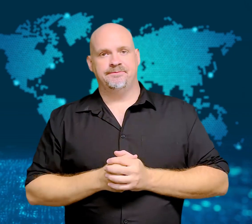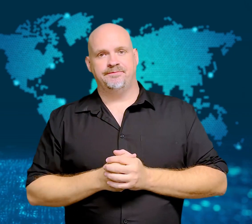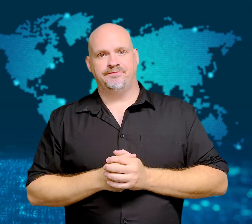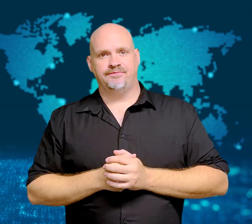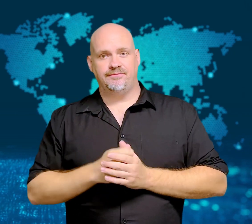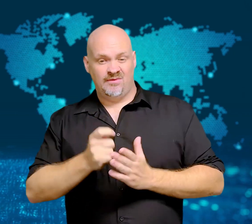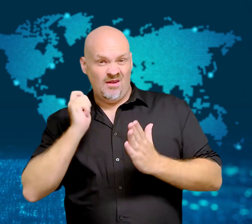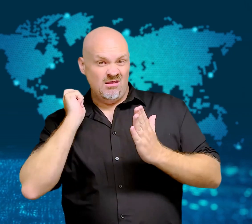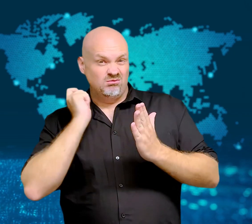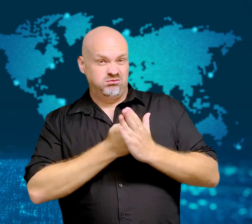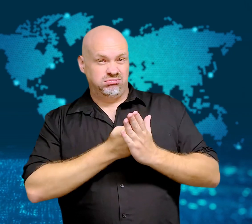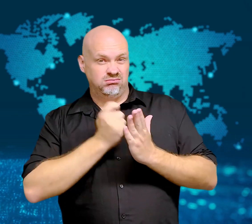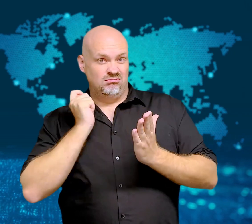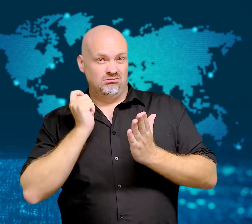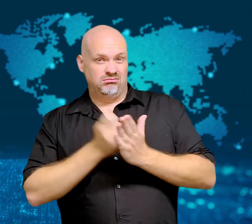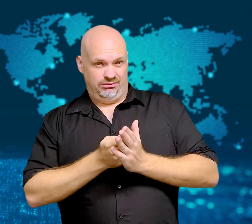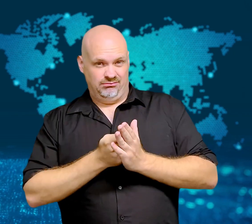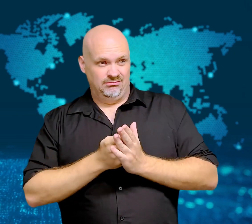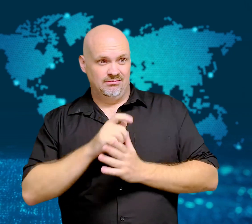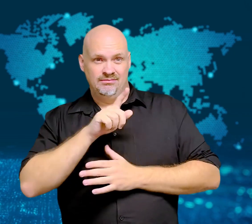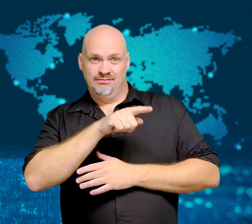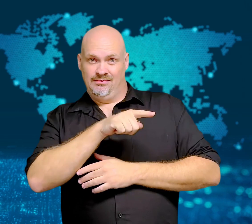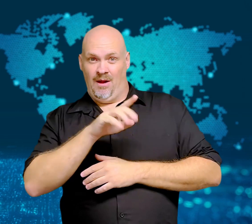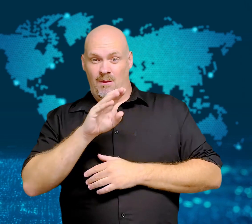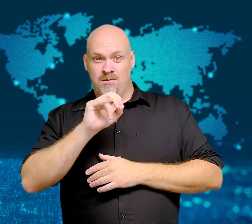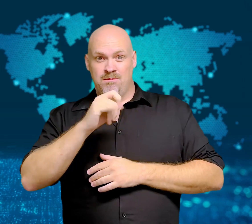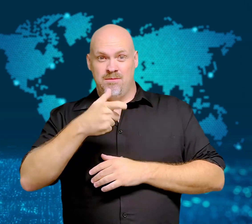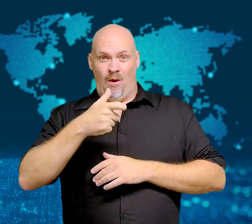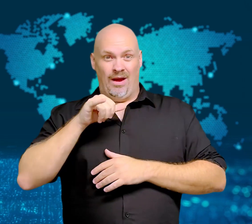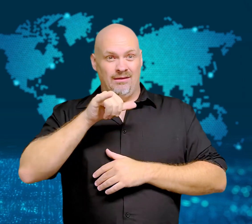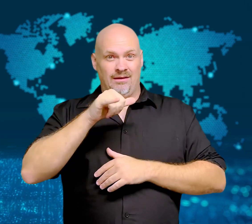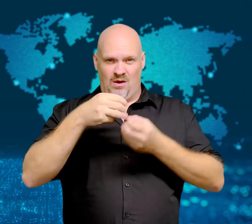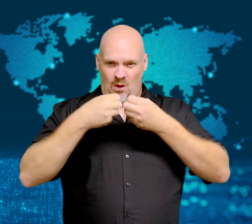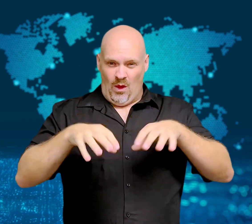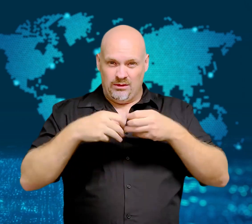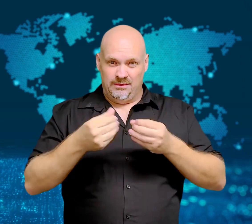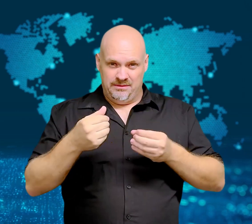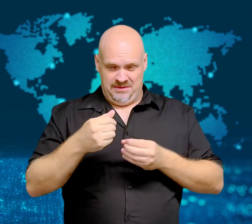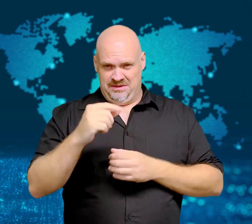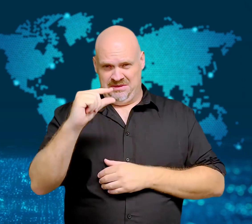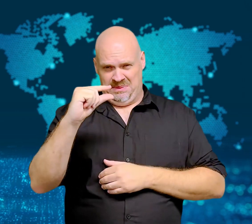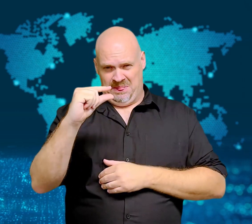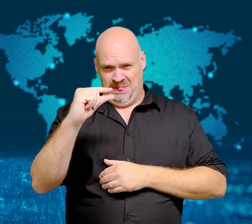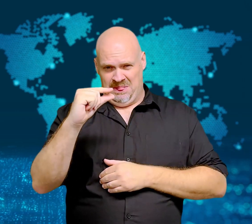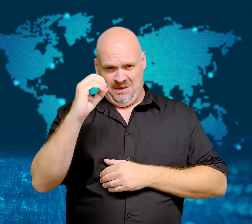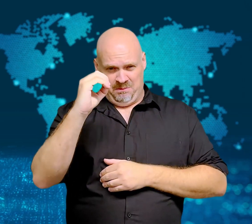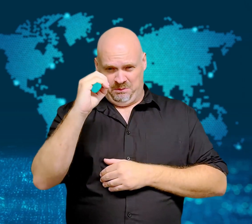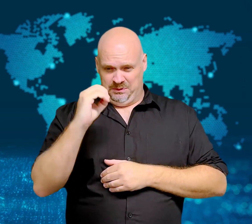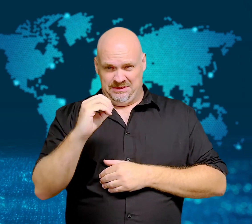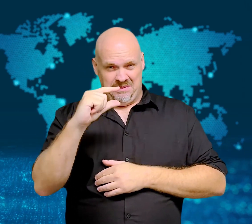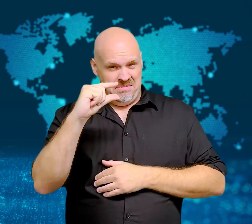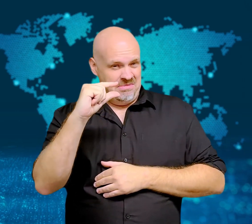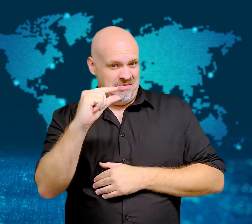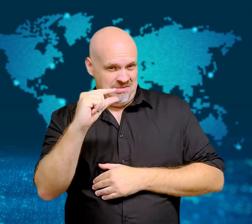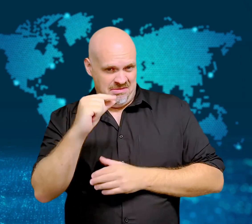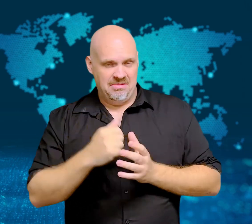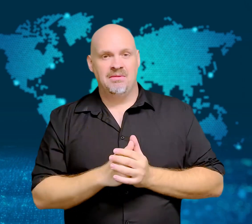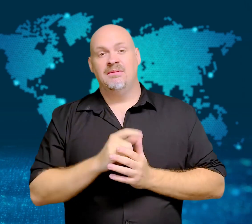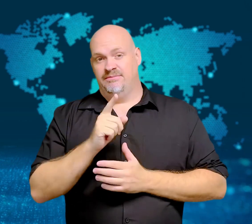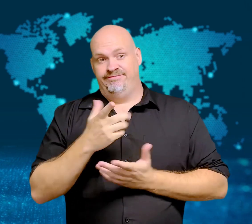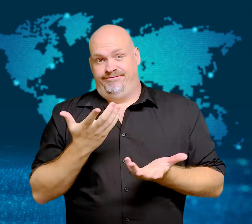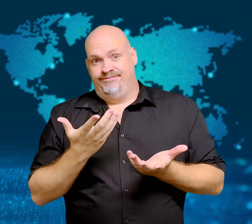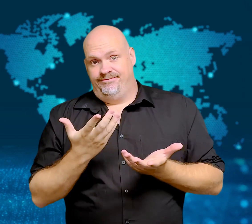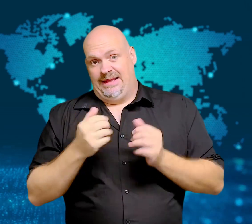Muilenburg, the CEO, also agreed to pay $1 million USD.